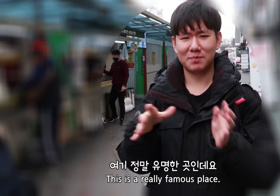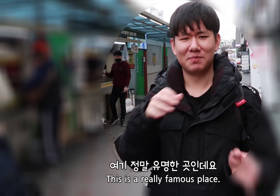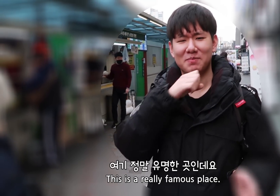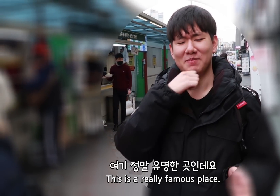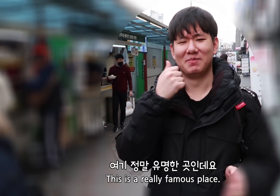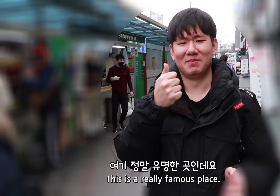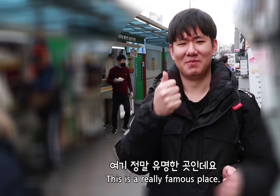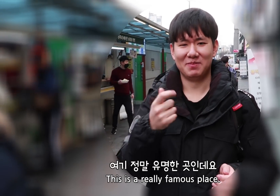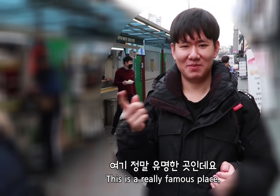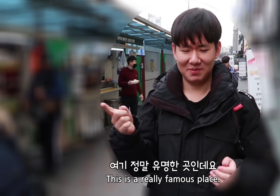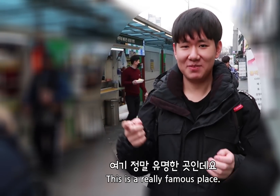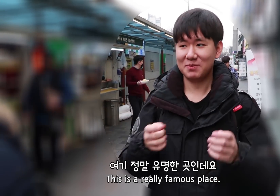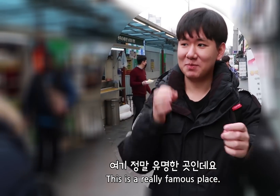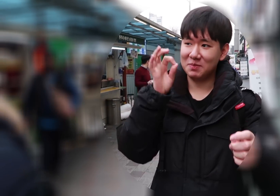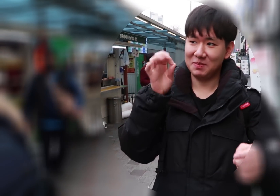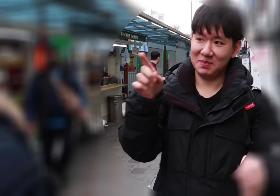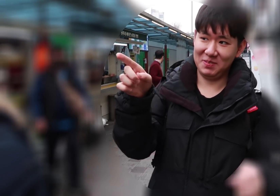This is a really famous place.